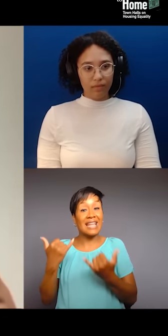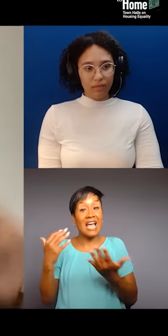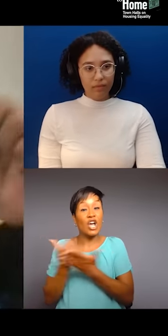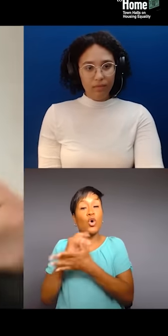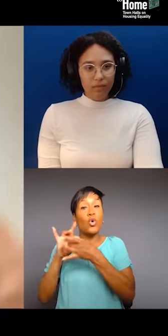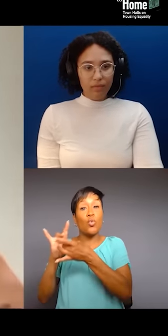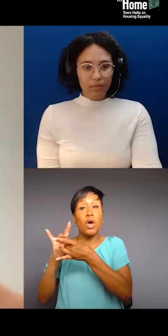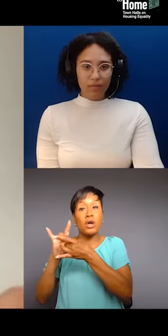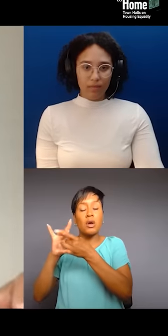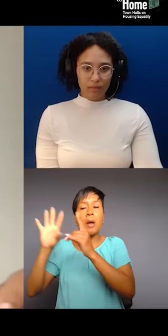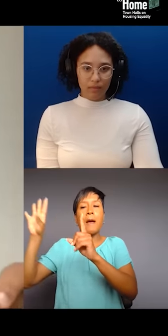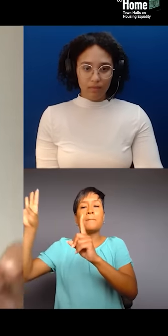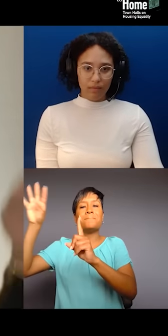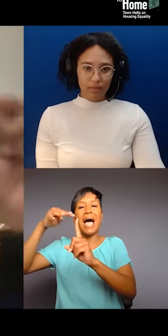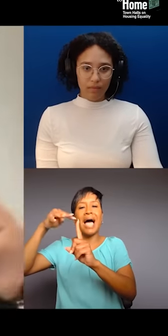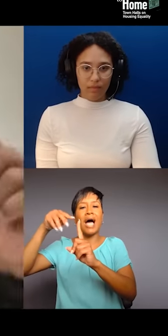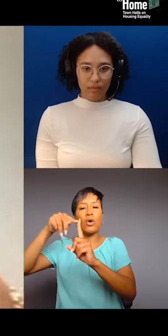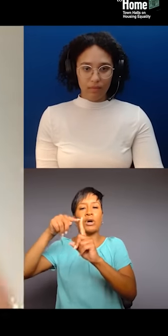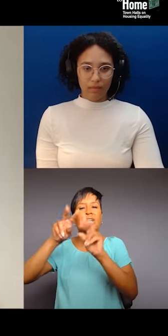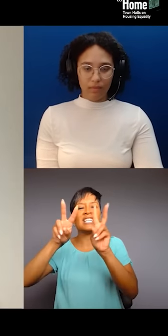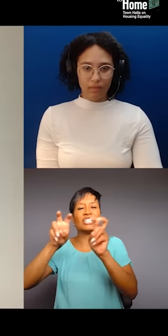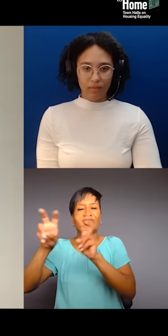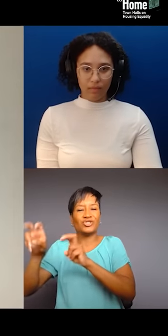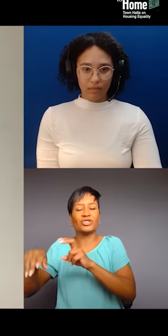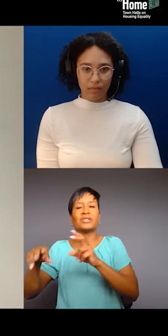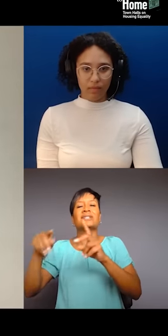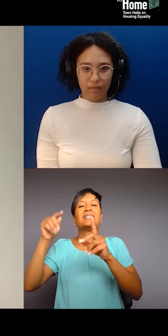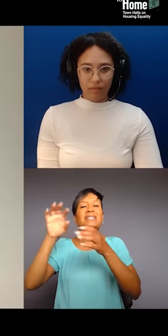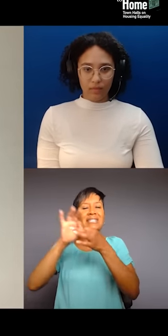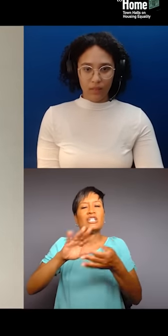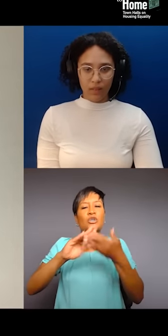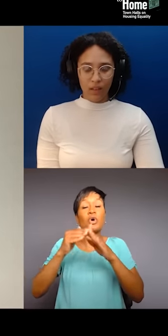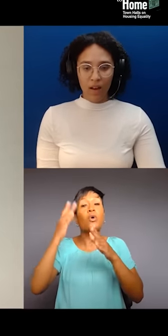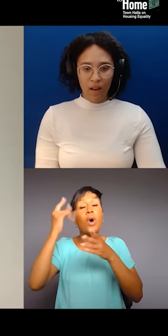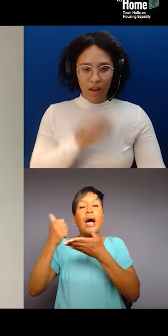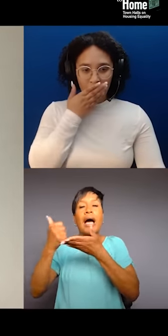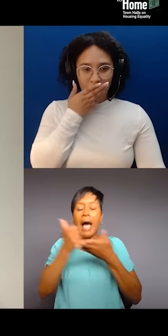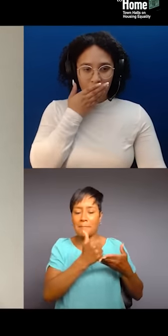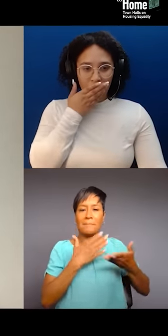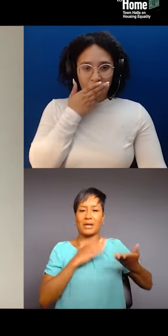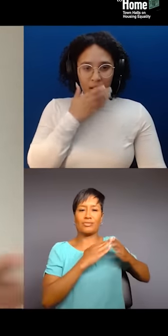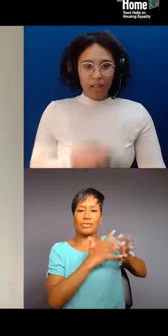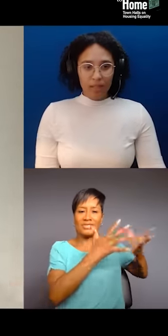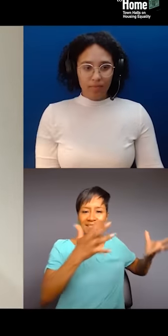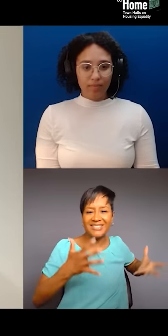in my community that help the people in my community. Otherwise, you know, we concentrate on things like bike lanes.